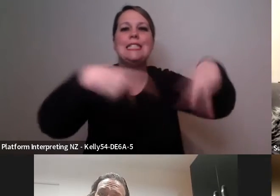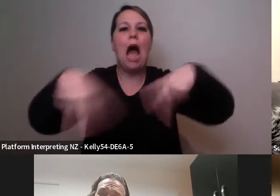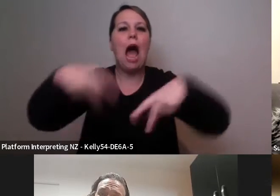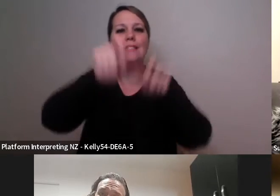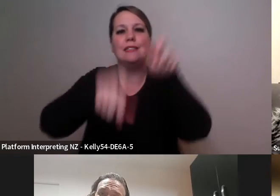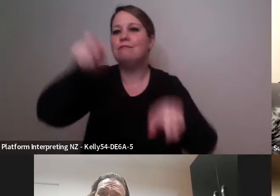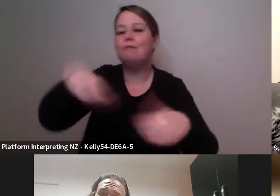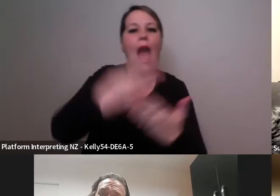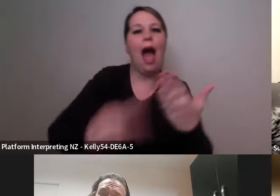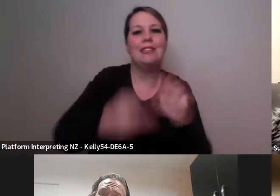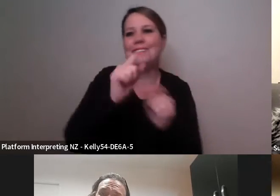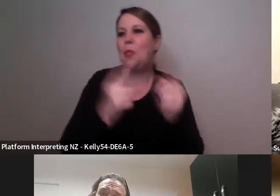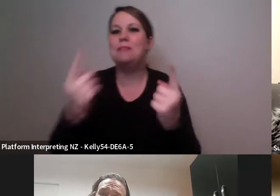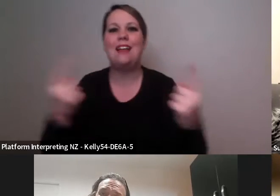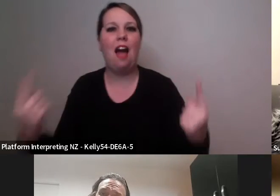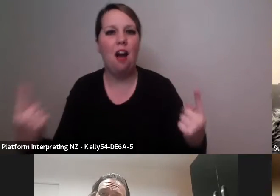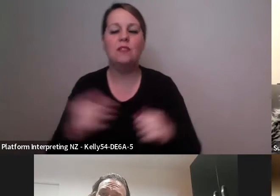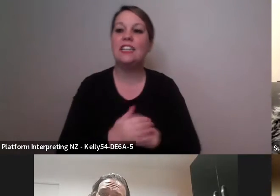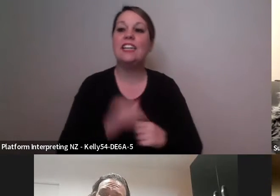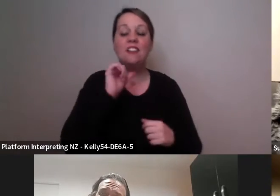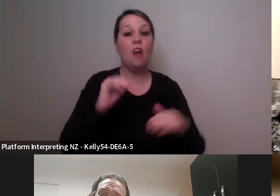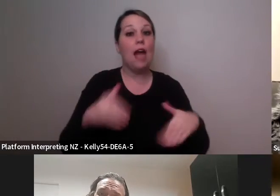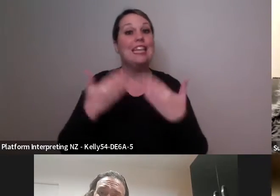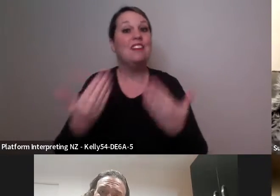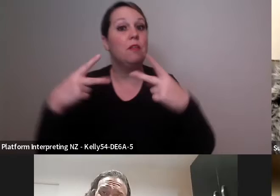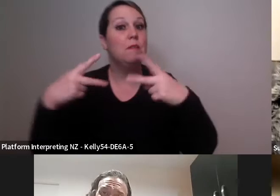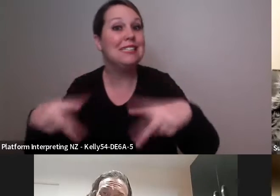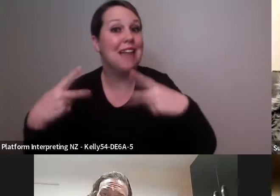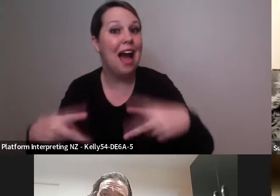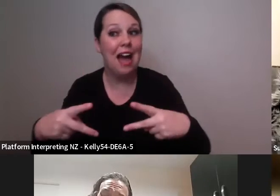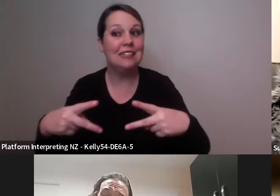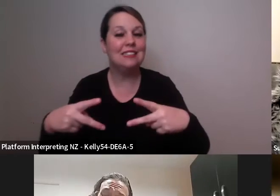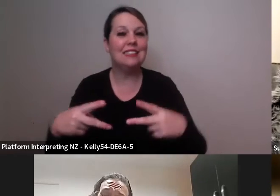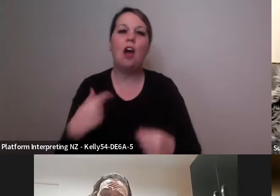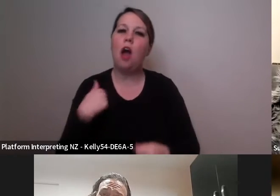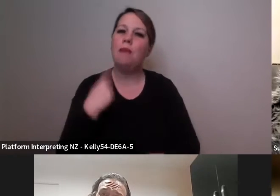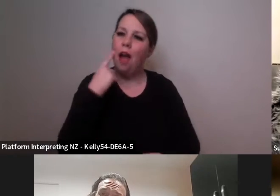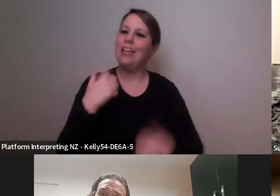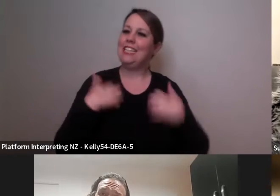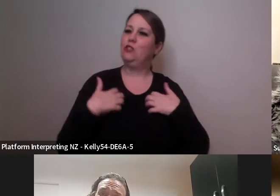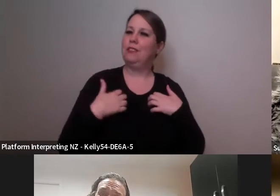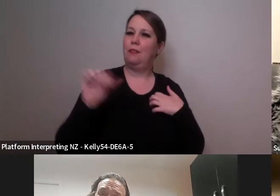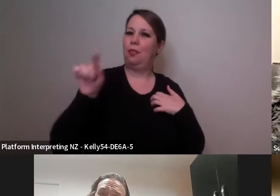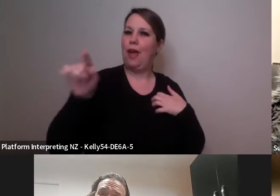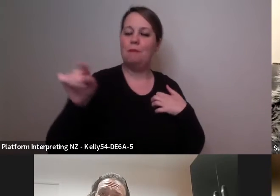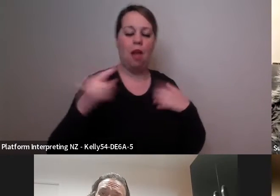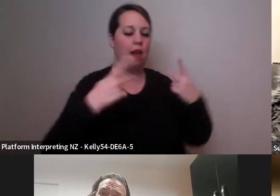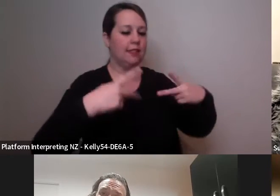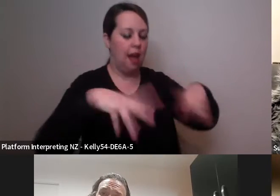choreographic material it's always up to how they devise or how they develop it as well so I feel I